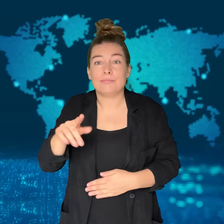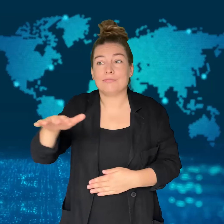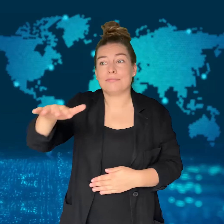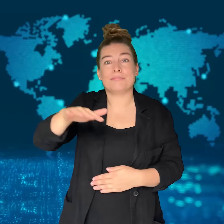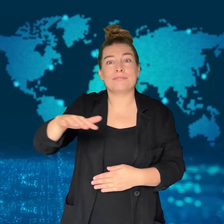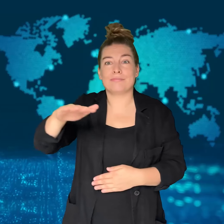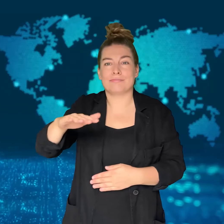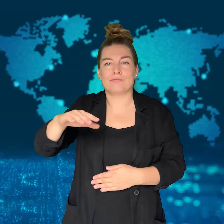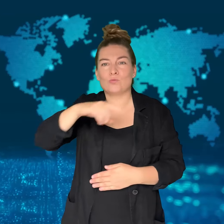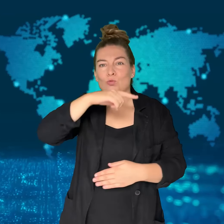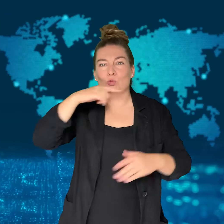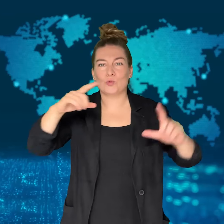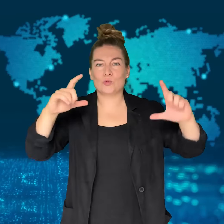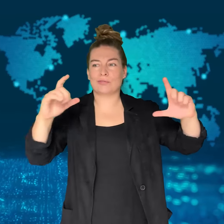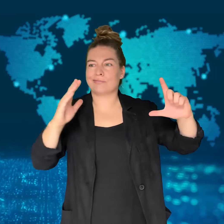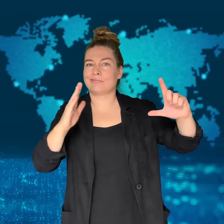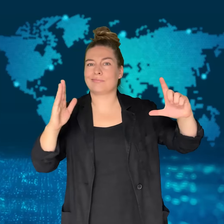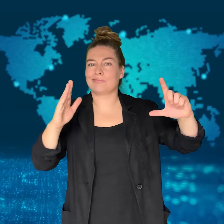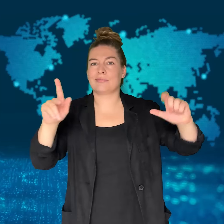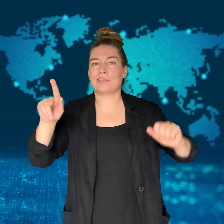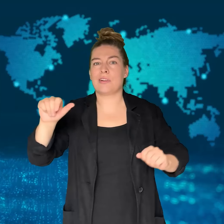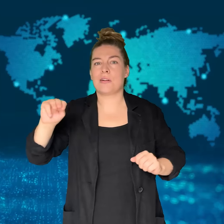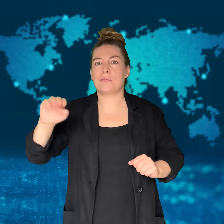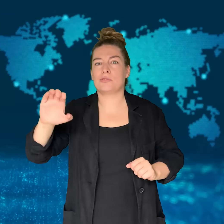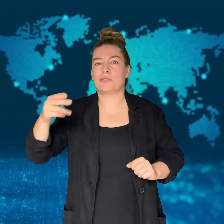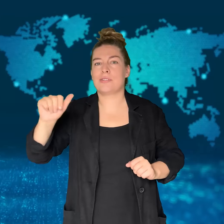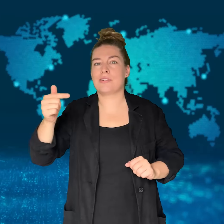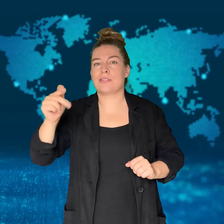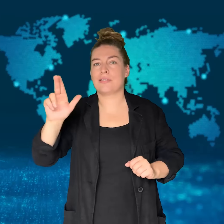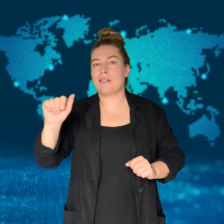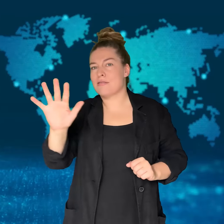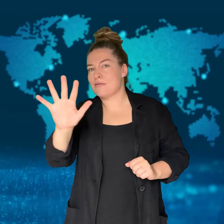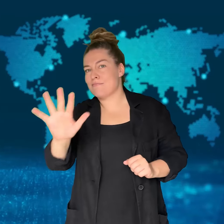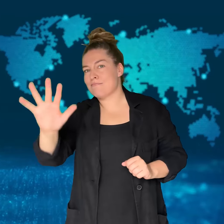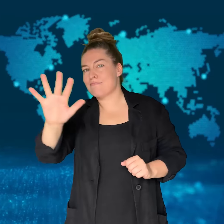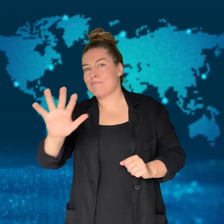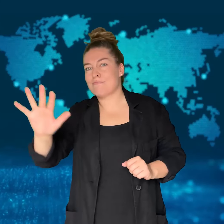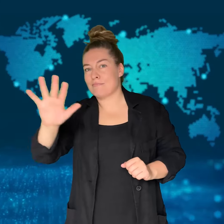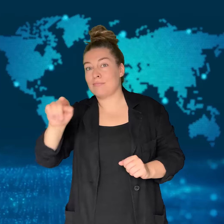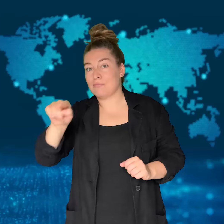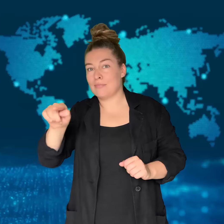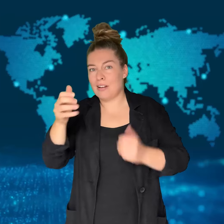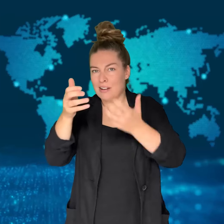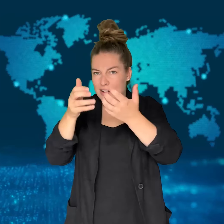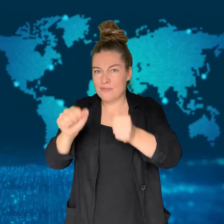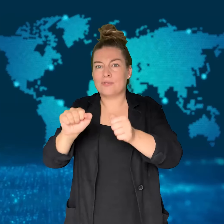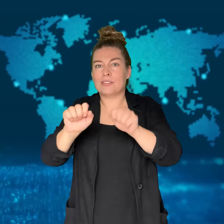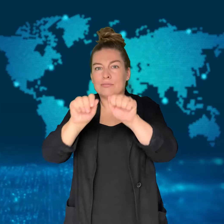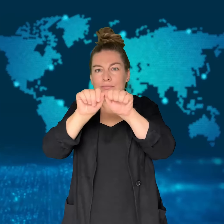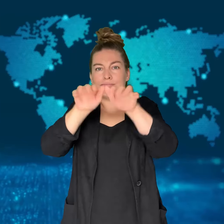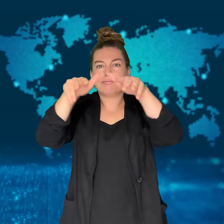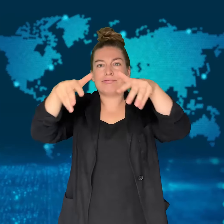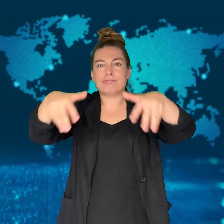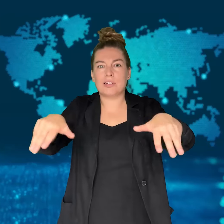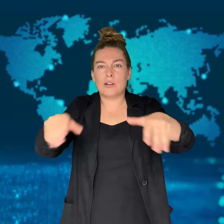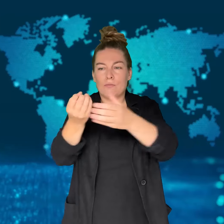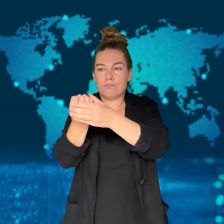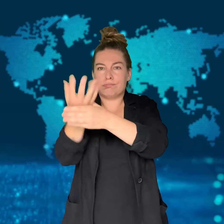The peninsula containing the volcano lies on a seismically active belt.